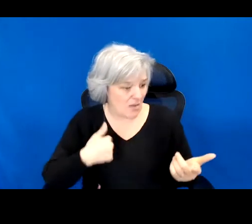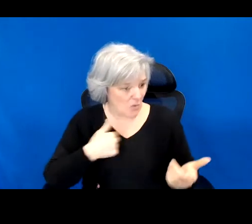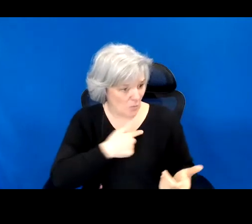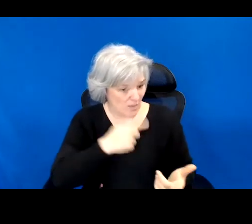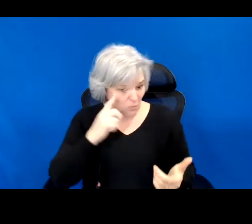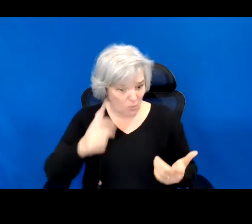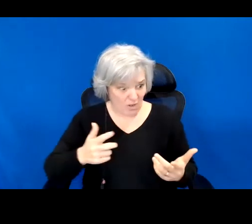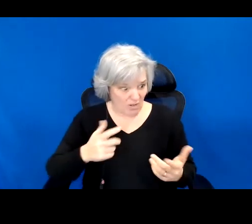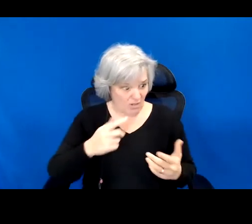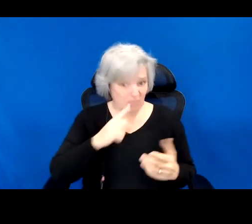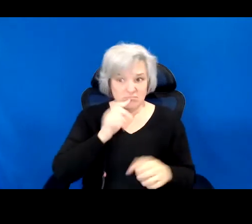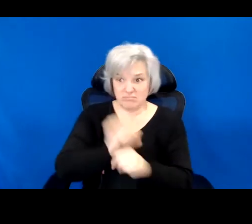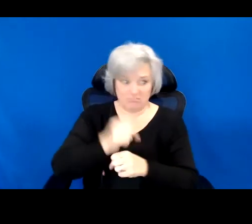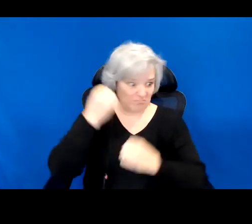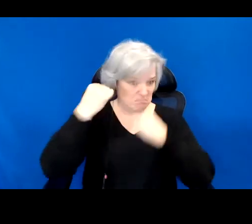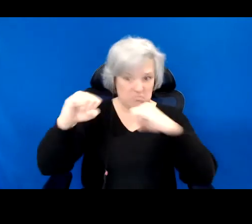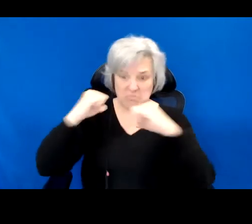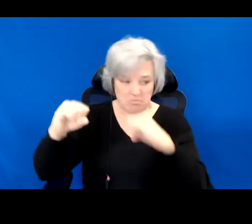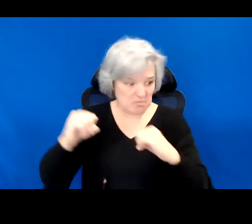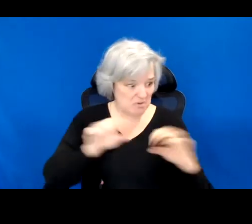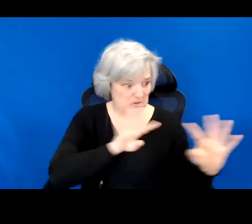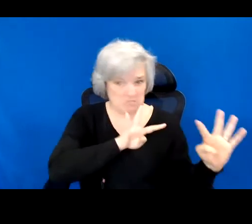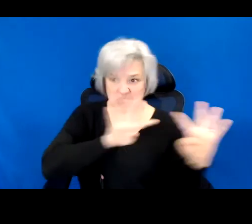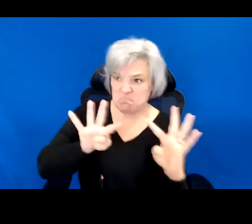using our collective might to raze them to the ground?